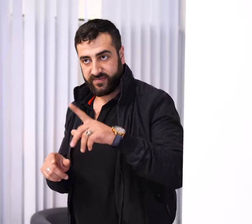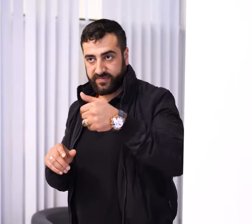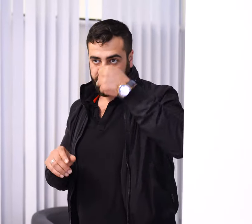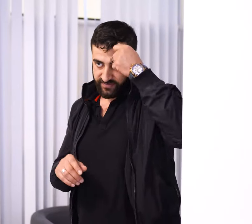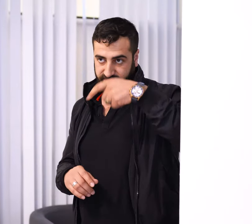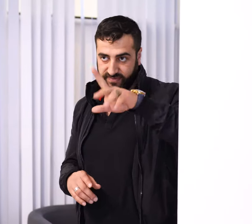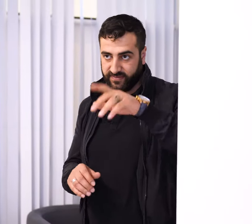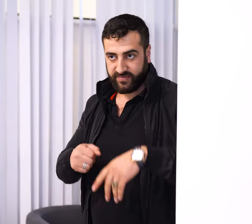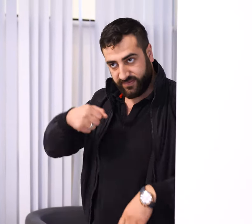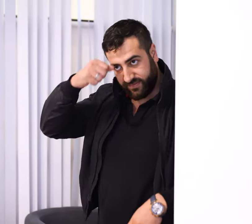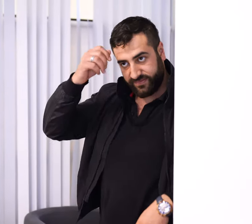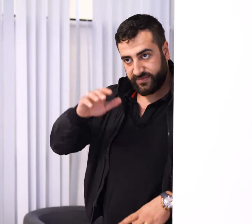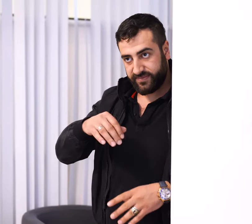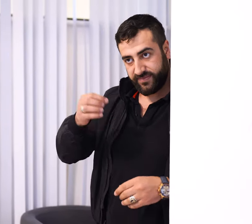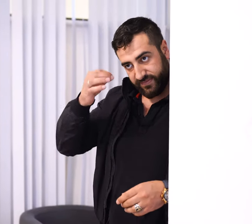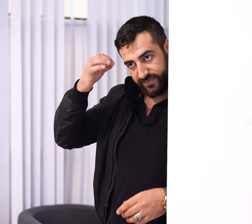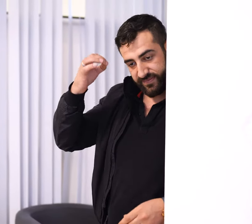First you are going to have your head shaved with shaving machine for extracting your hair follicles.